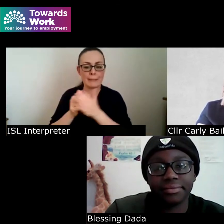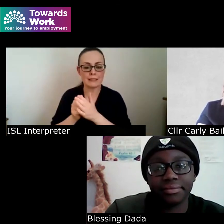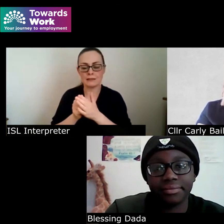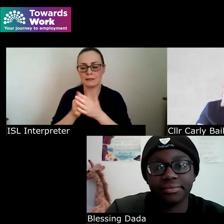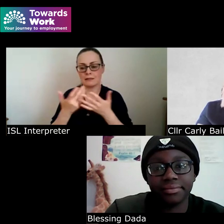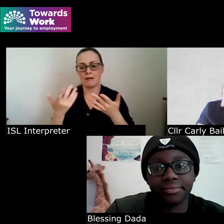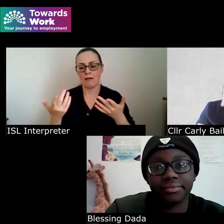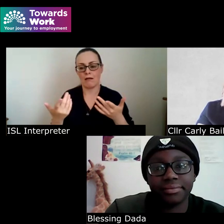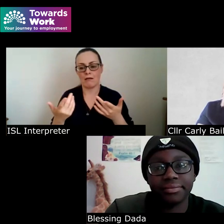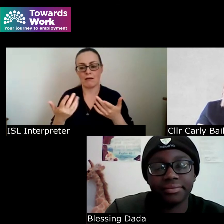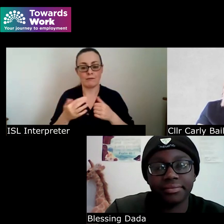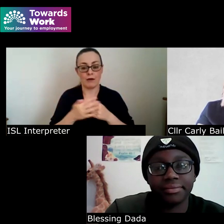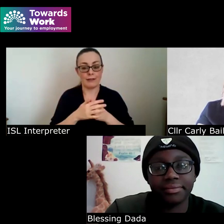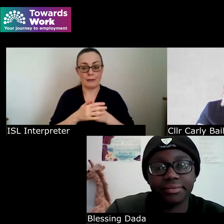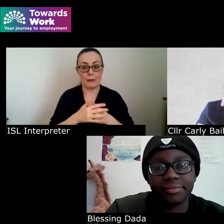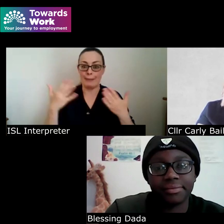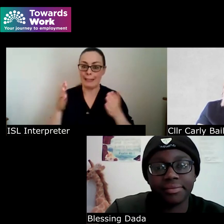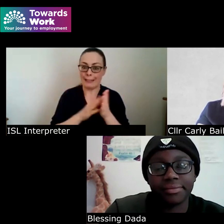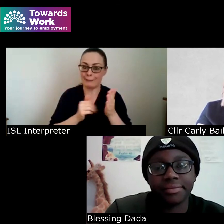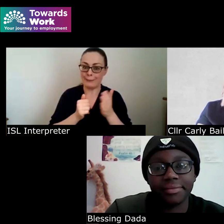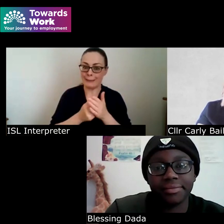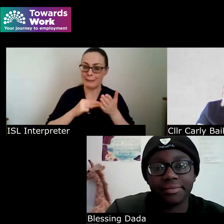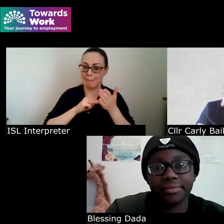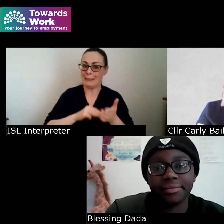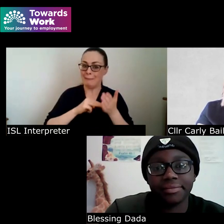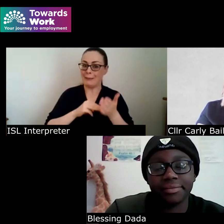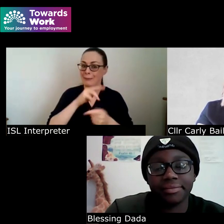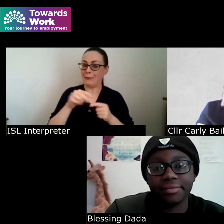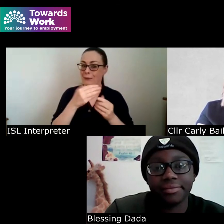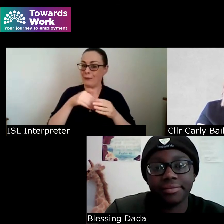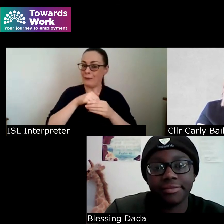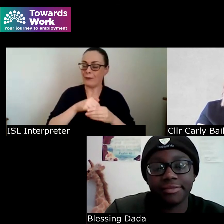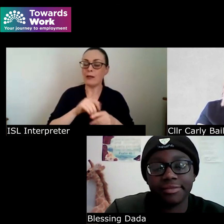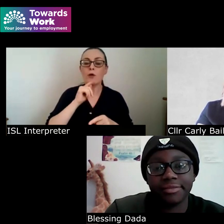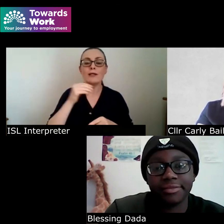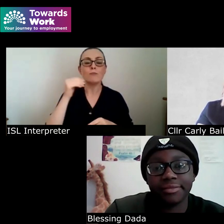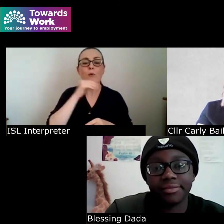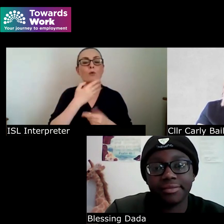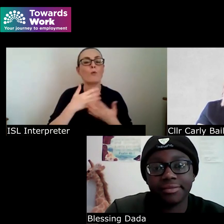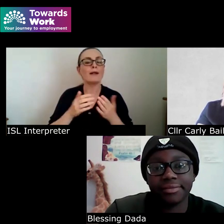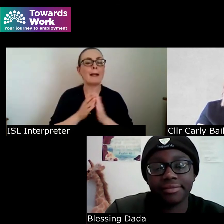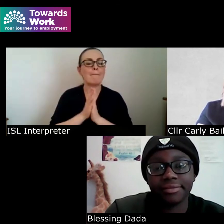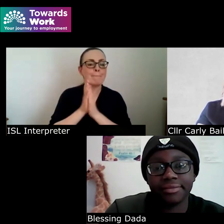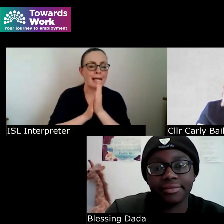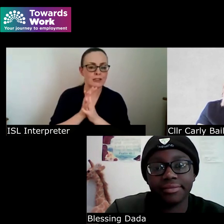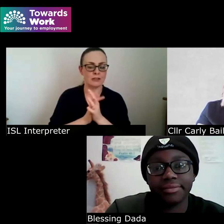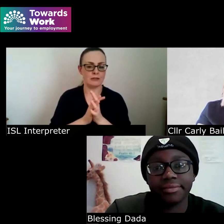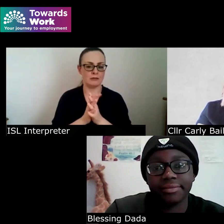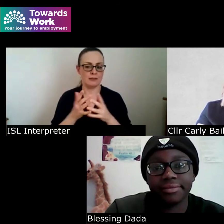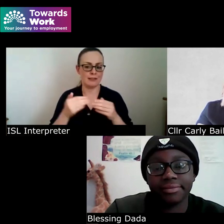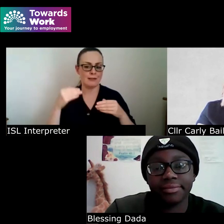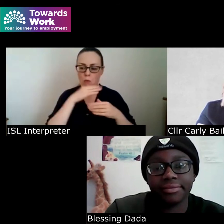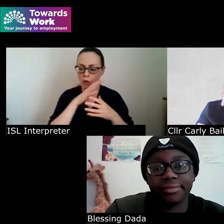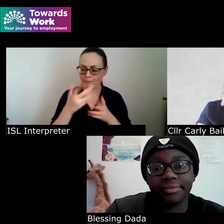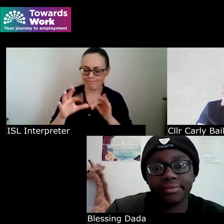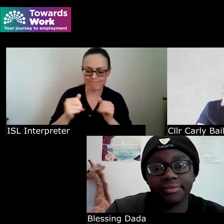of euro and I think passion is so important though to find what you're passionate about I don't feel